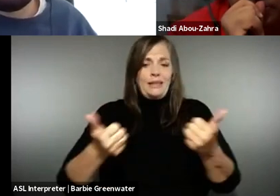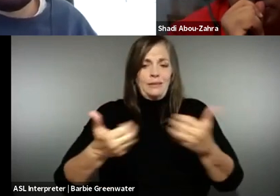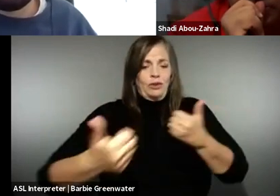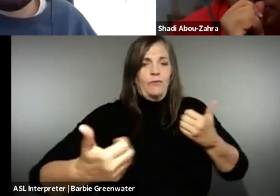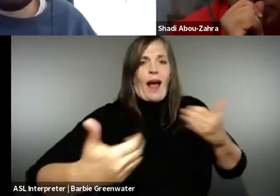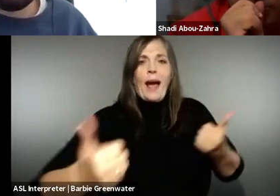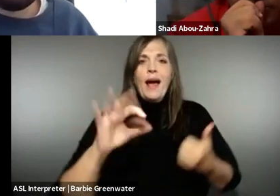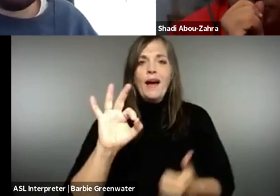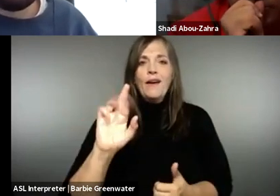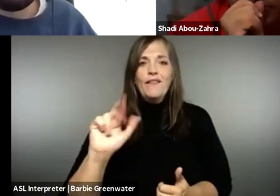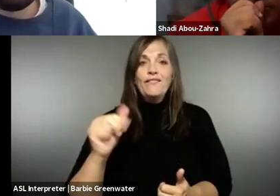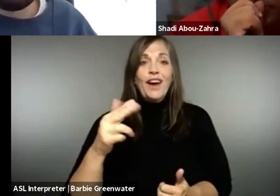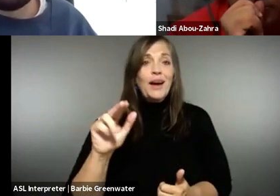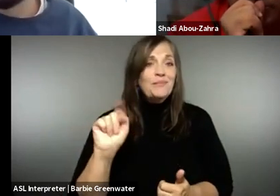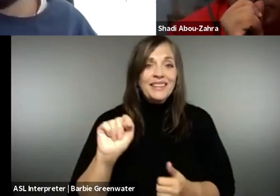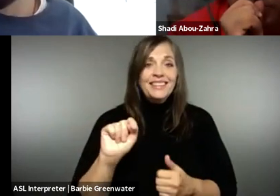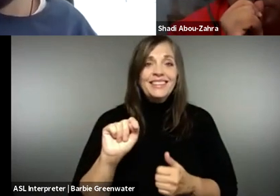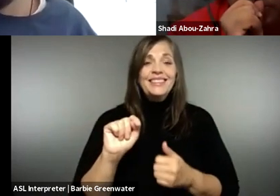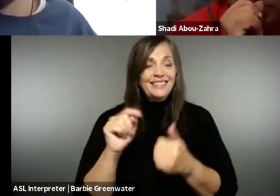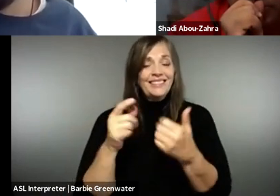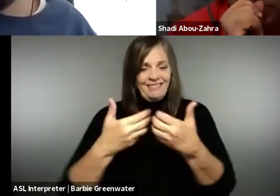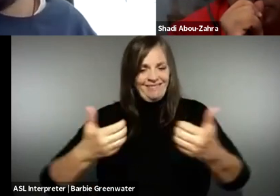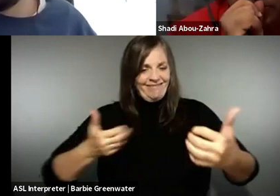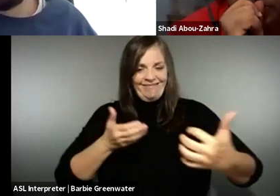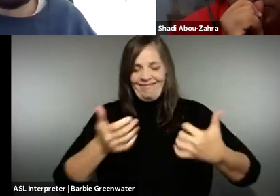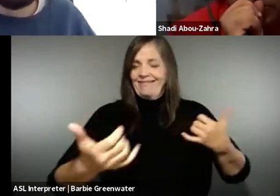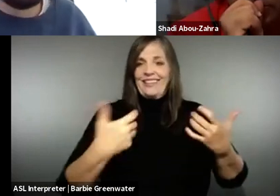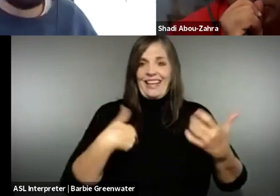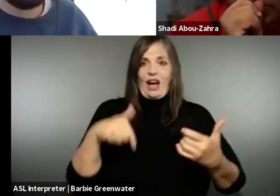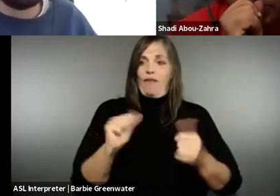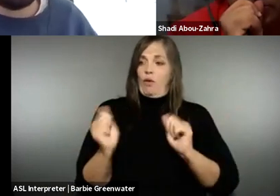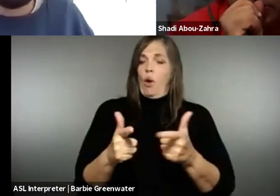syllabus. But I think we are the most fragmented